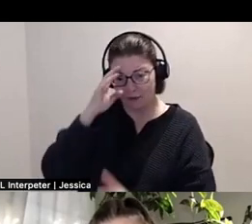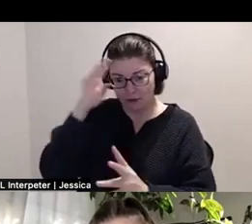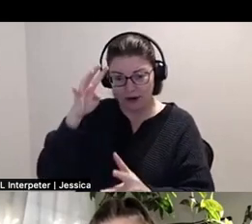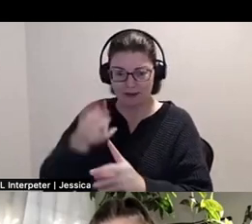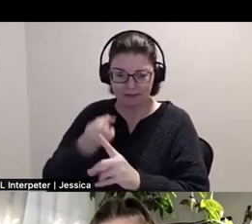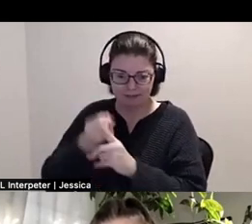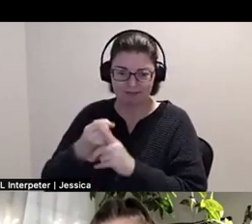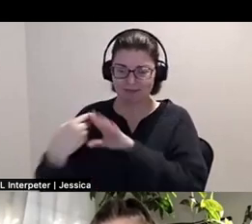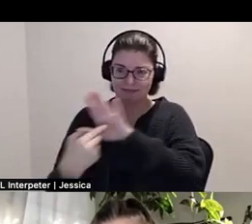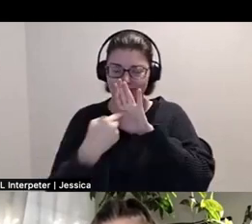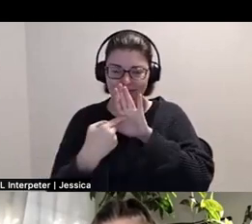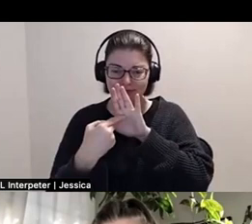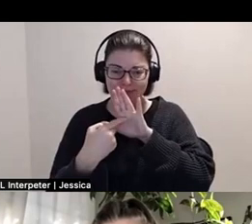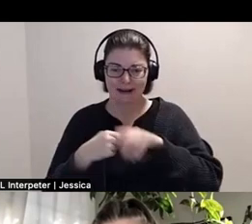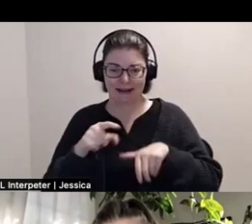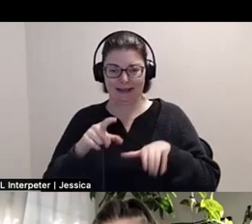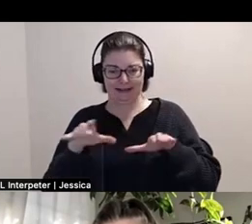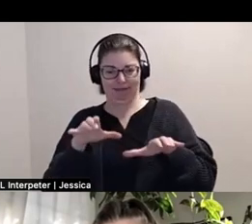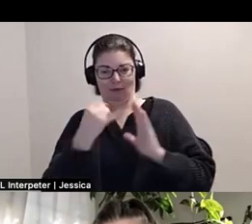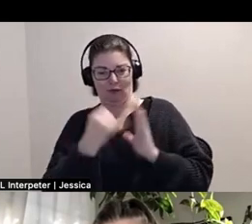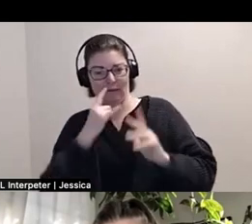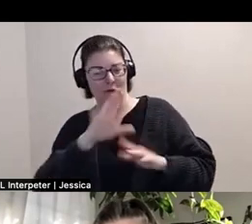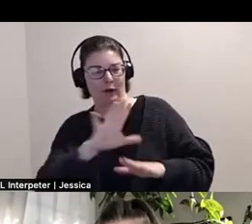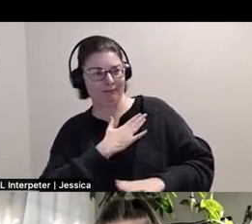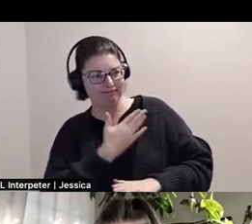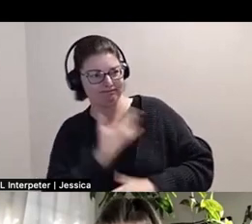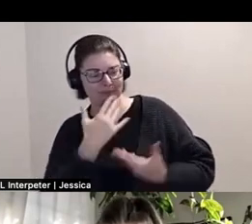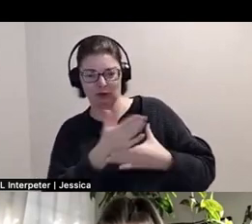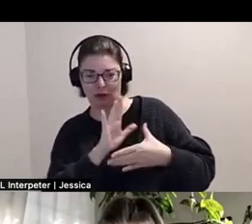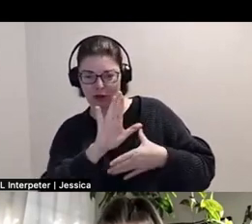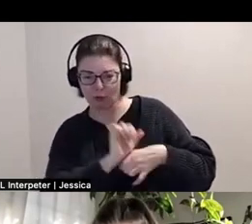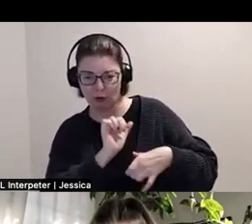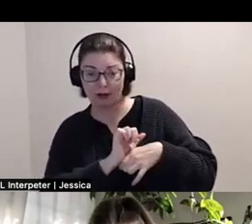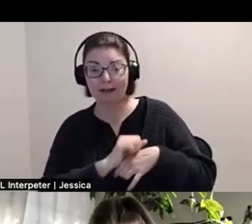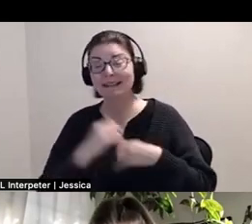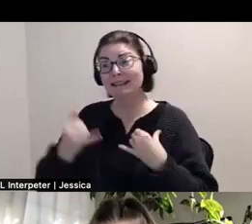Please feel free to reach out to them if you need to talk about any difficult or triggering content